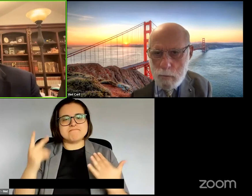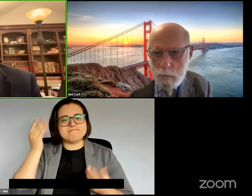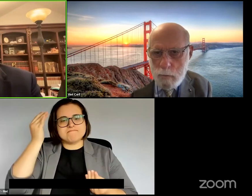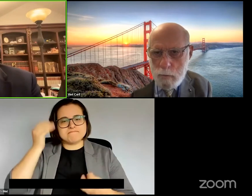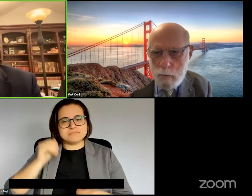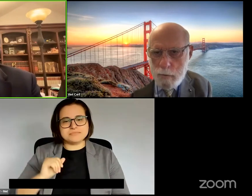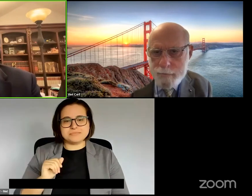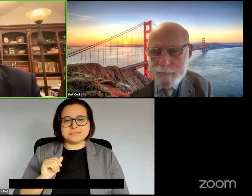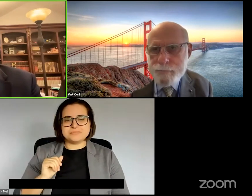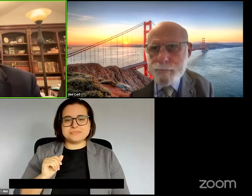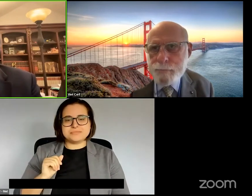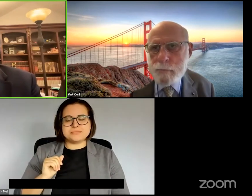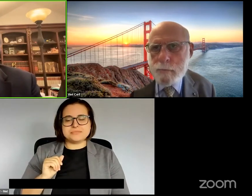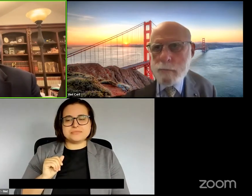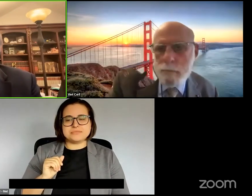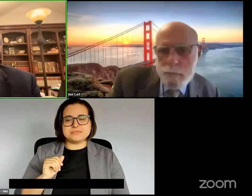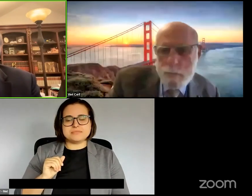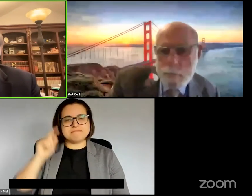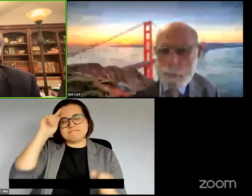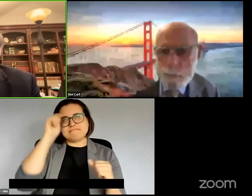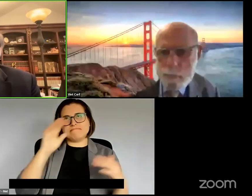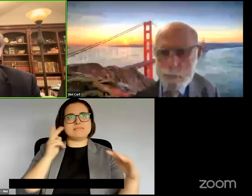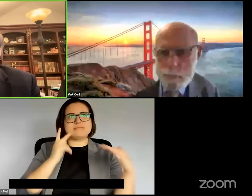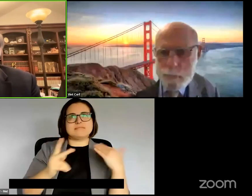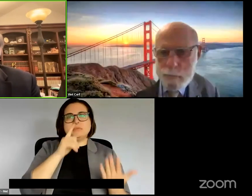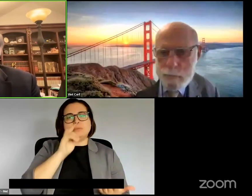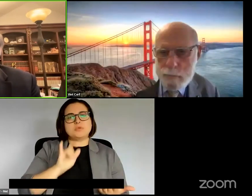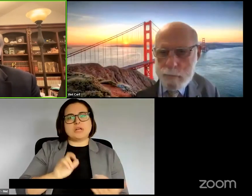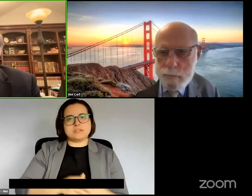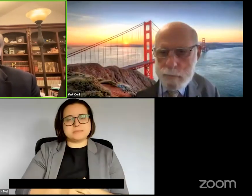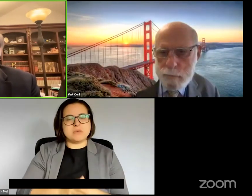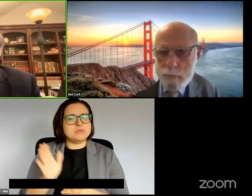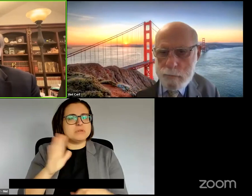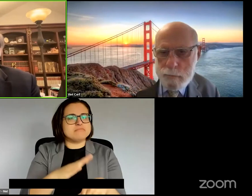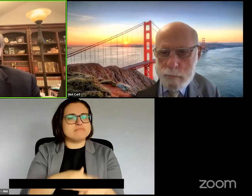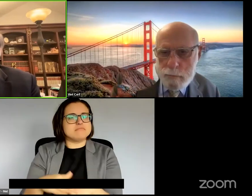the future again I want to urge that everybody keep in mind that we don't really know what